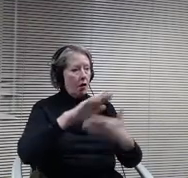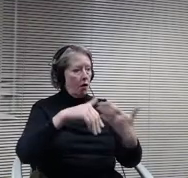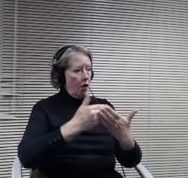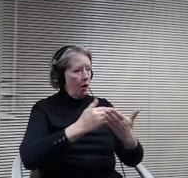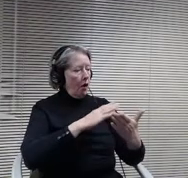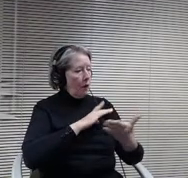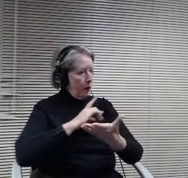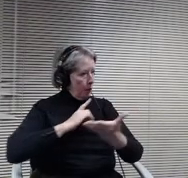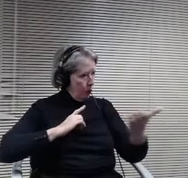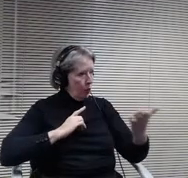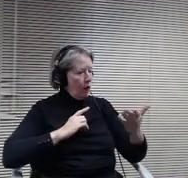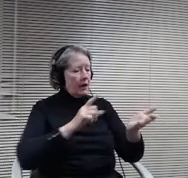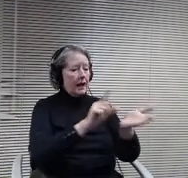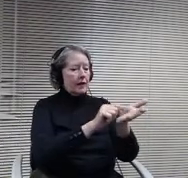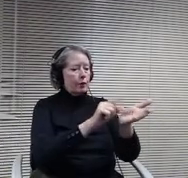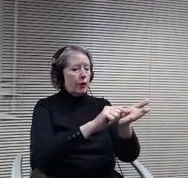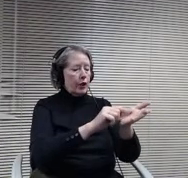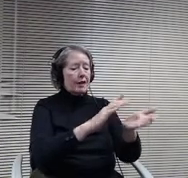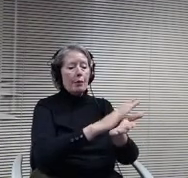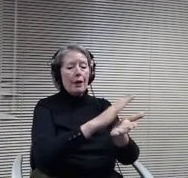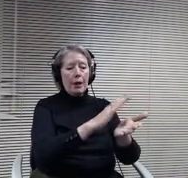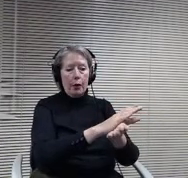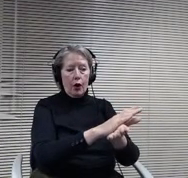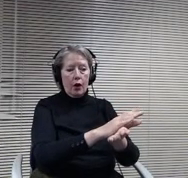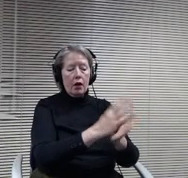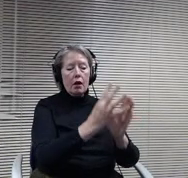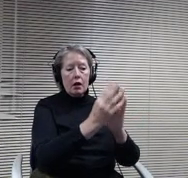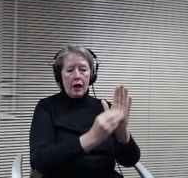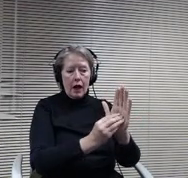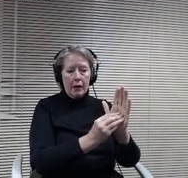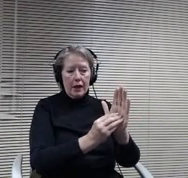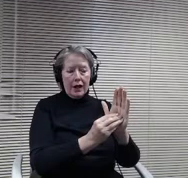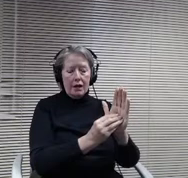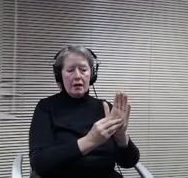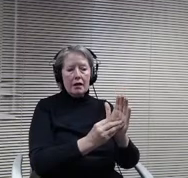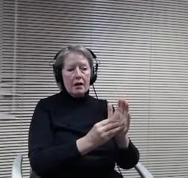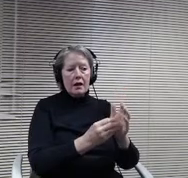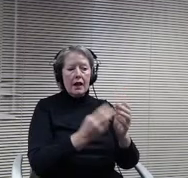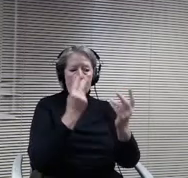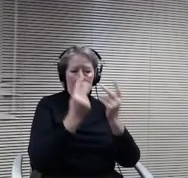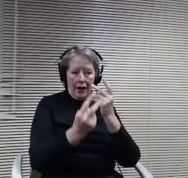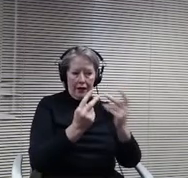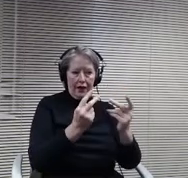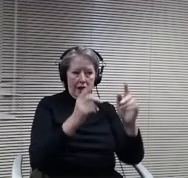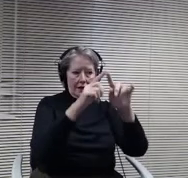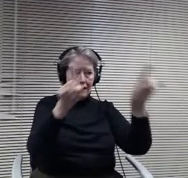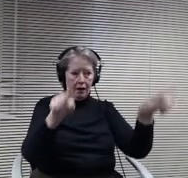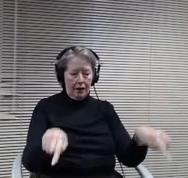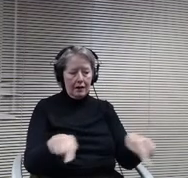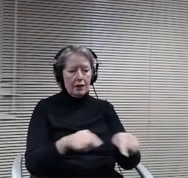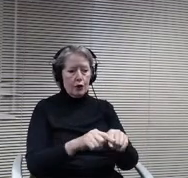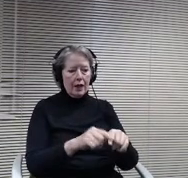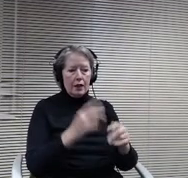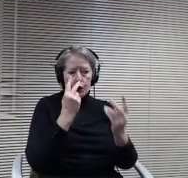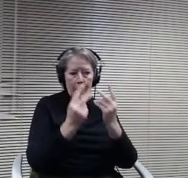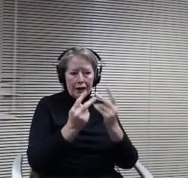changes, so I don't think I need to go through anymore of the changes. I've kind of